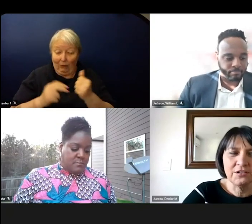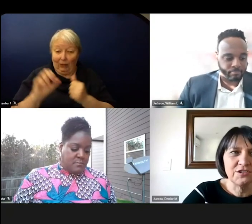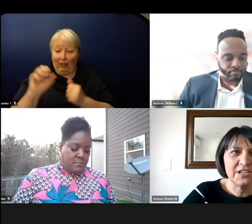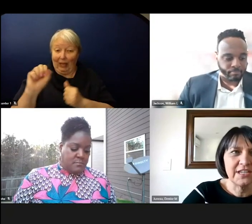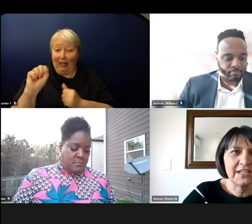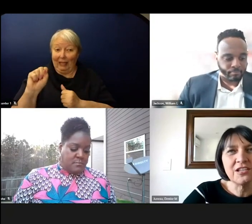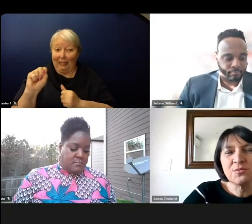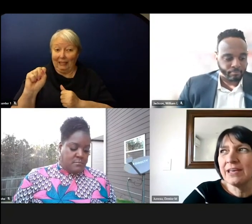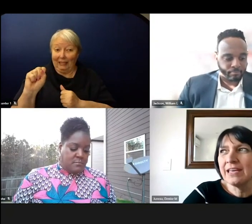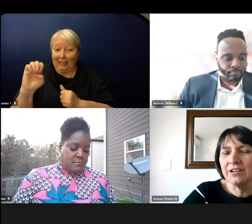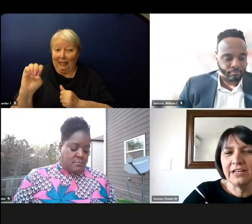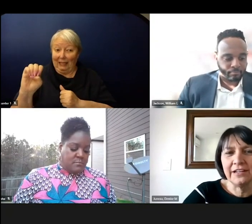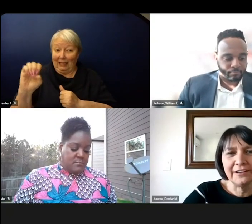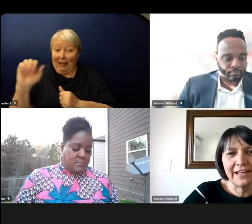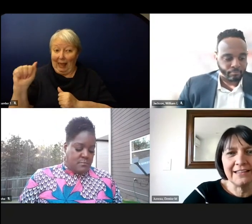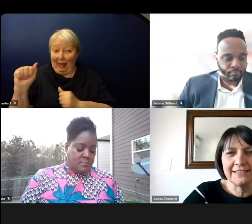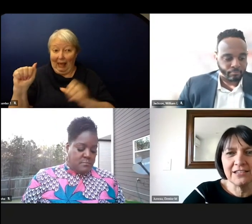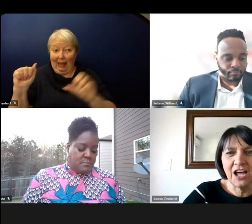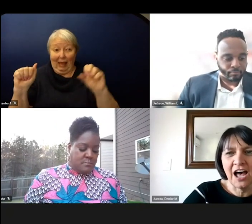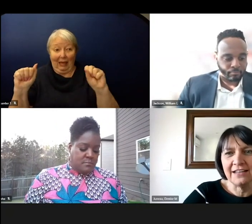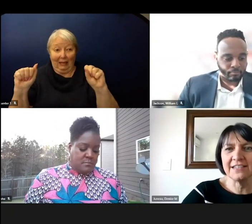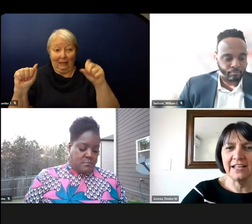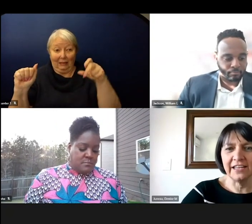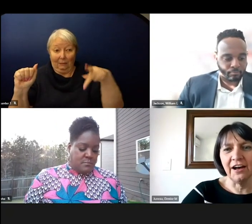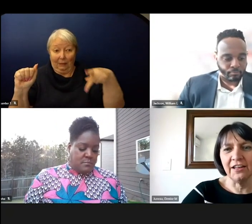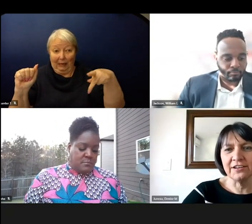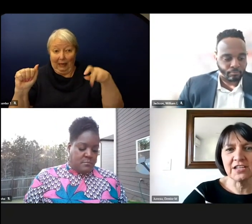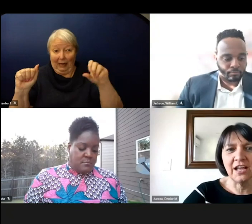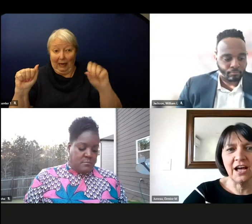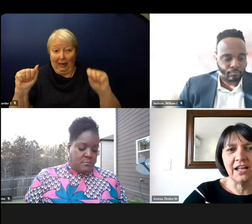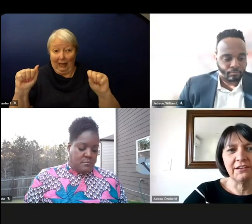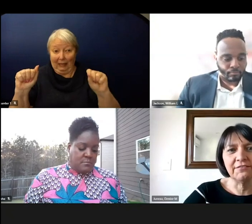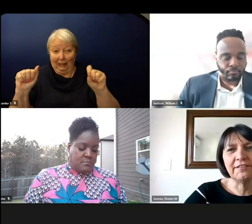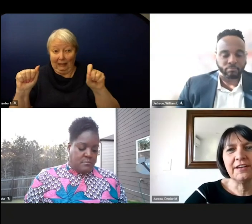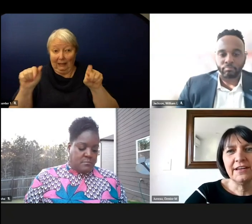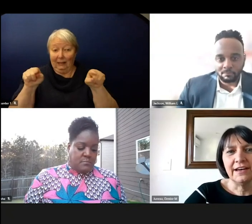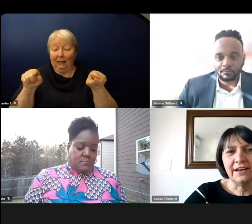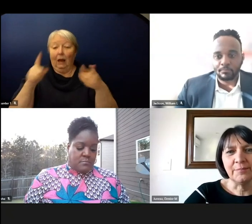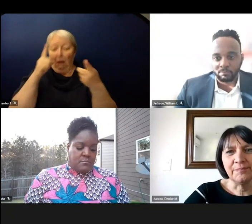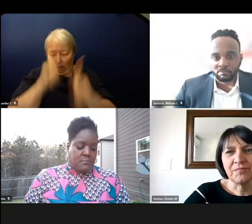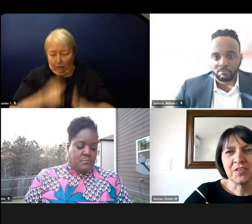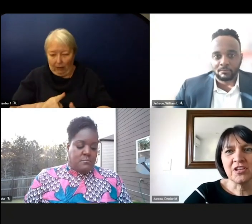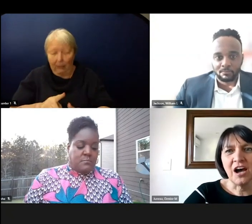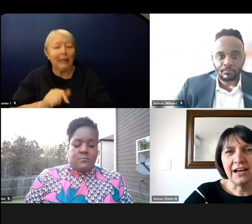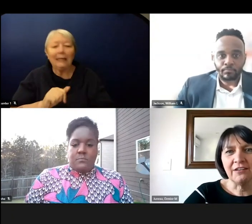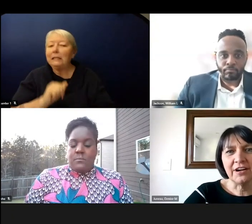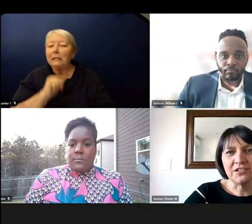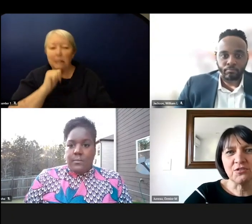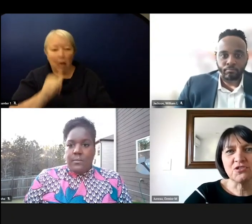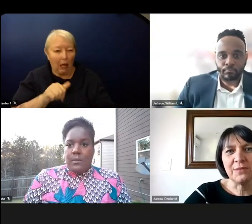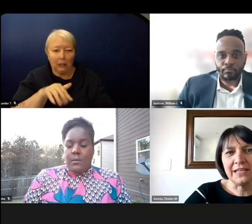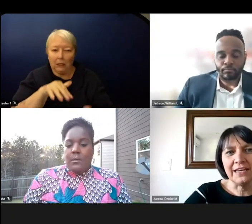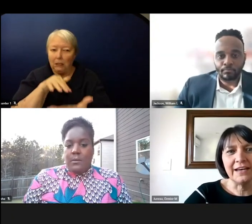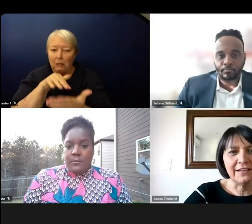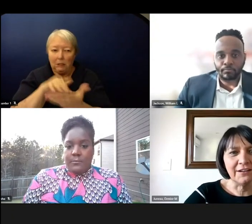And I just want to make it really clear that it is not a study hall. There's a lot of talk out there on social media and all that.